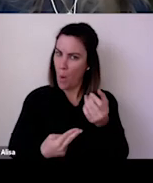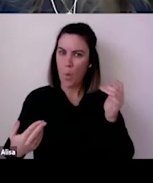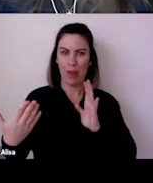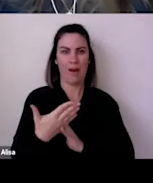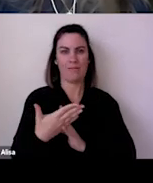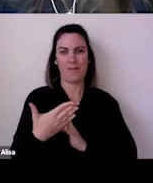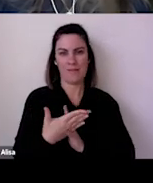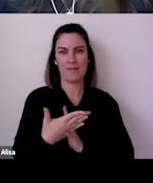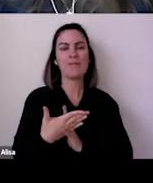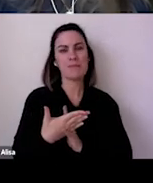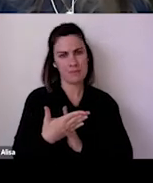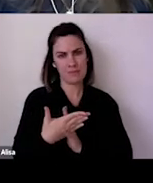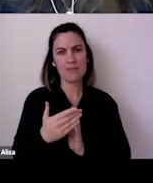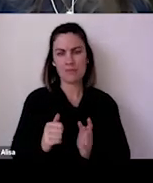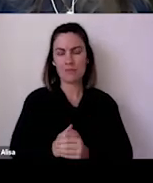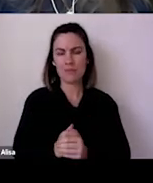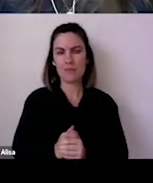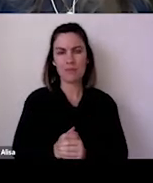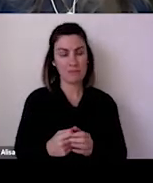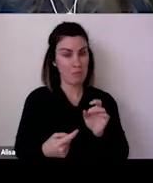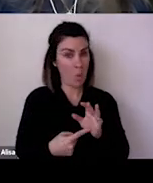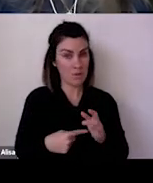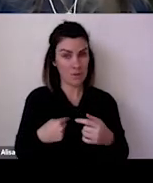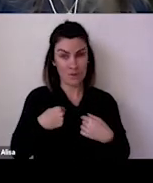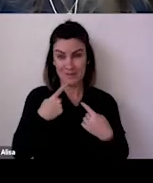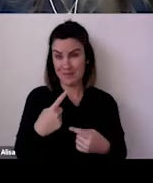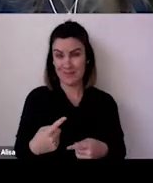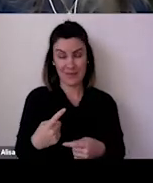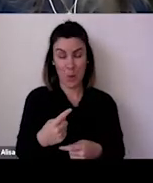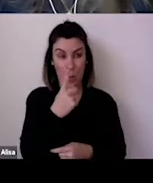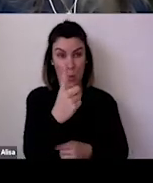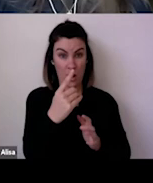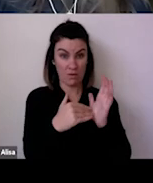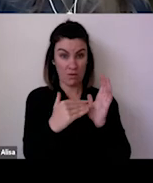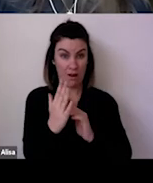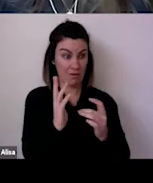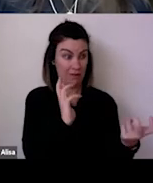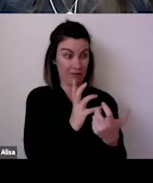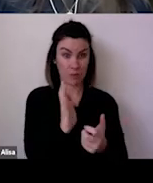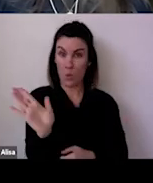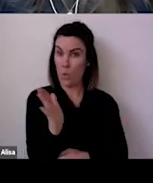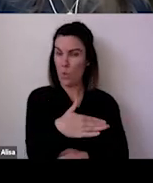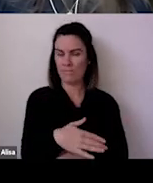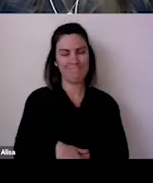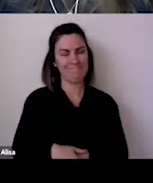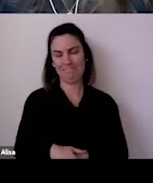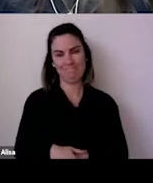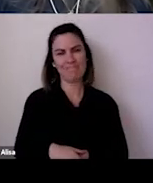We're kind of in more of that Fantastic, yeah. Interestingly, we're working on a project with Abbott's Foodtruck around how to support